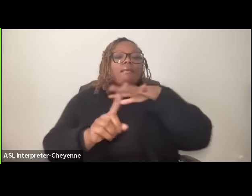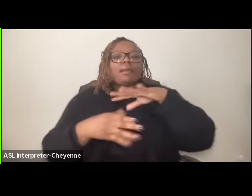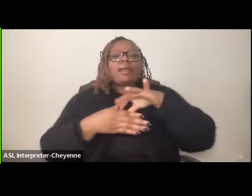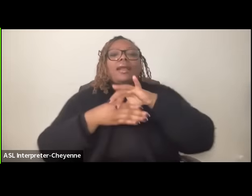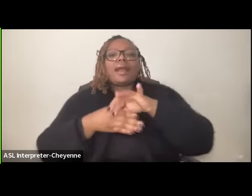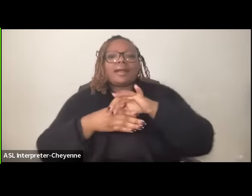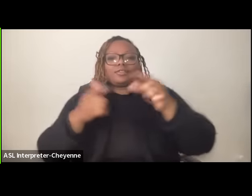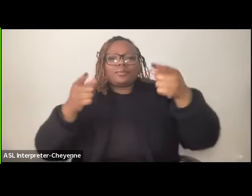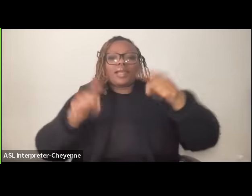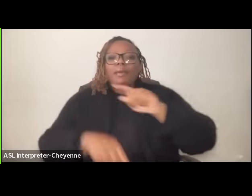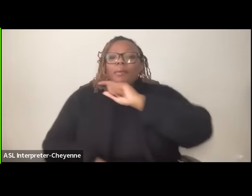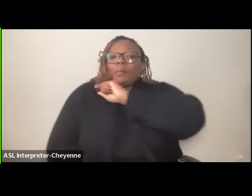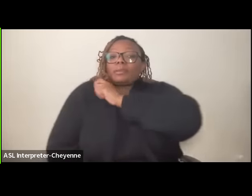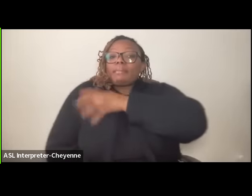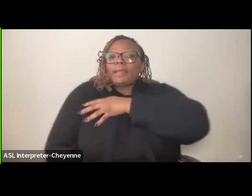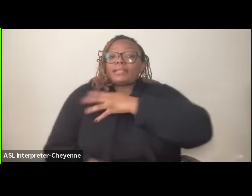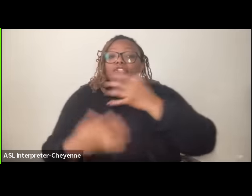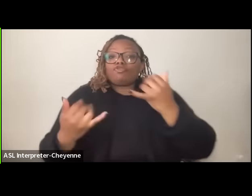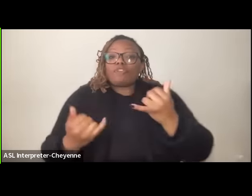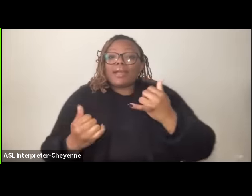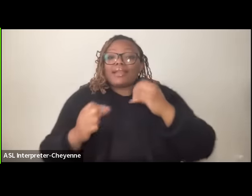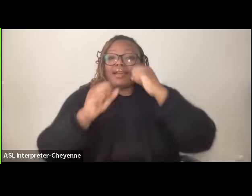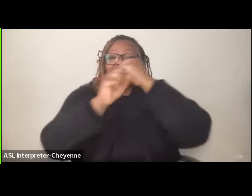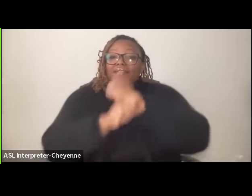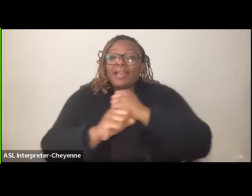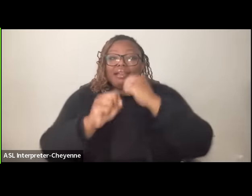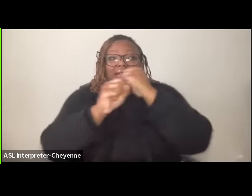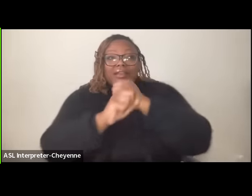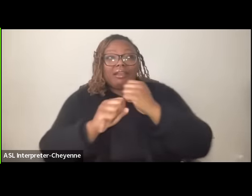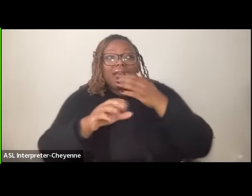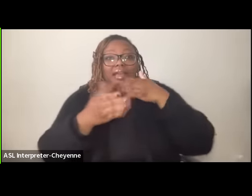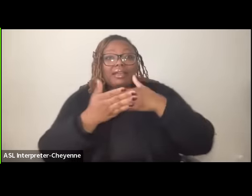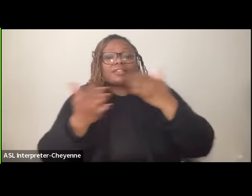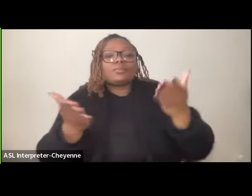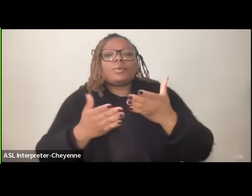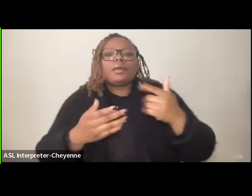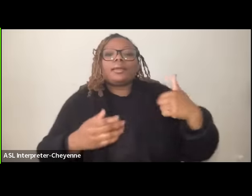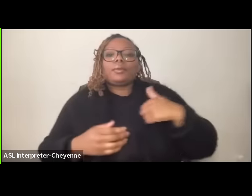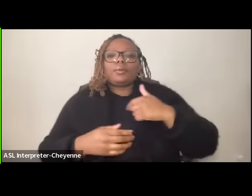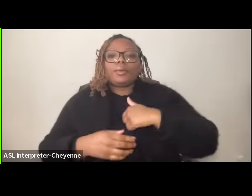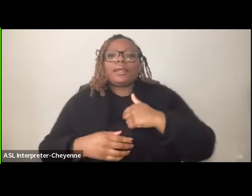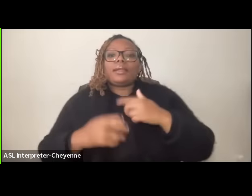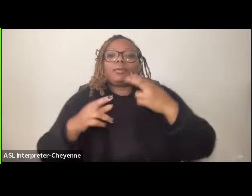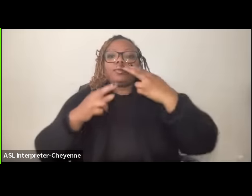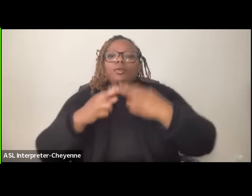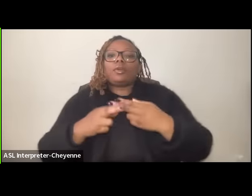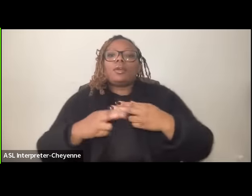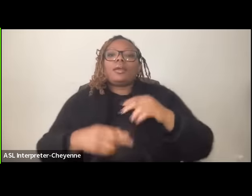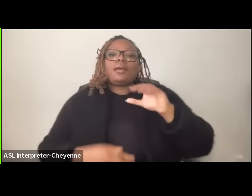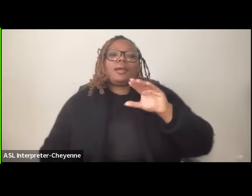that Palestinians are presently finding themselves in as we are in a quote unquote ceasefire period